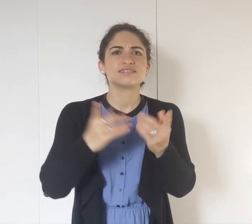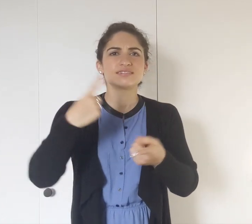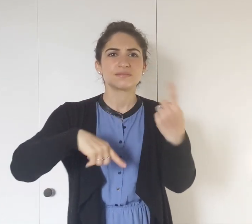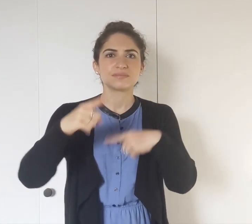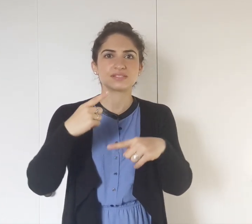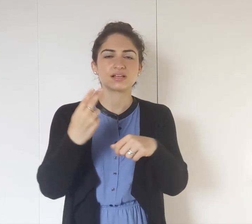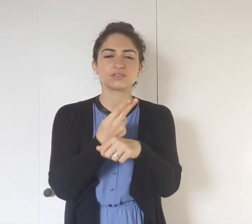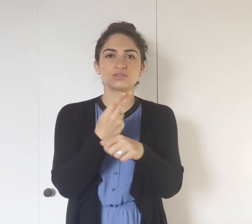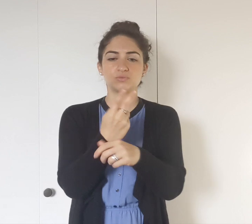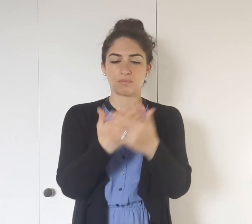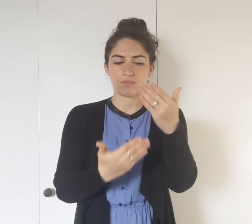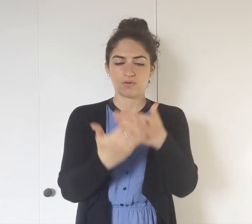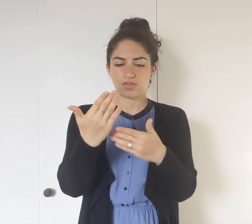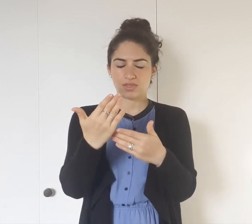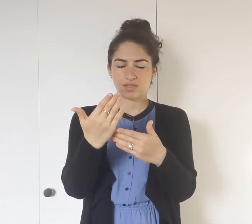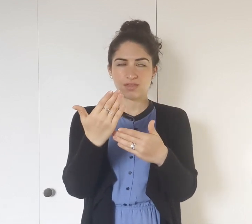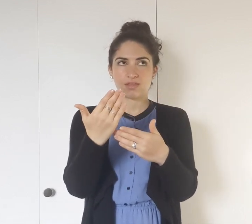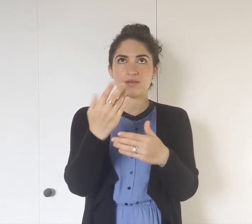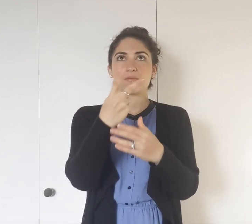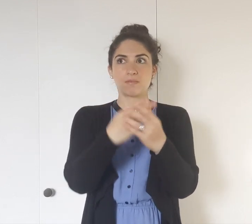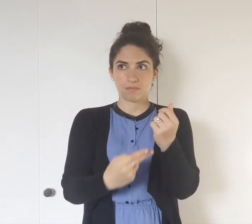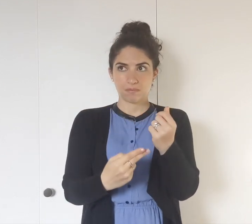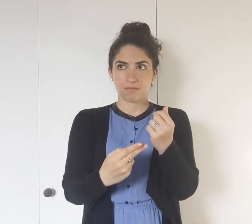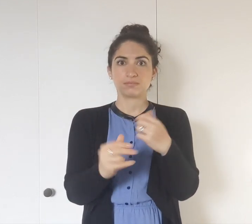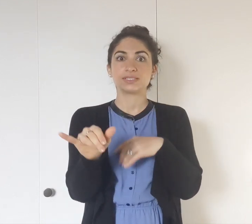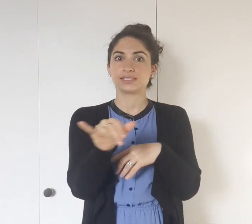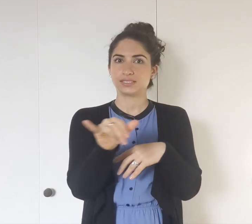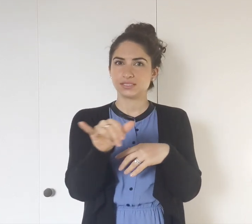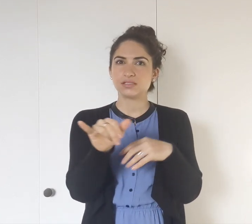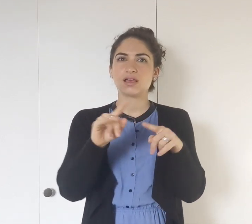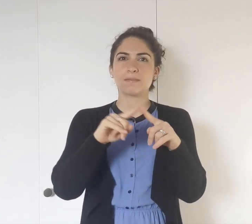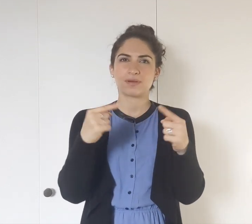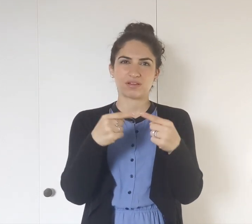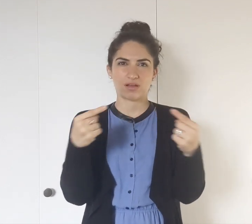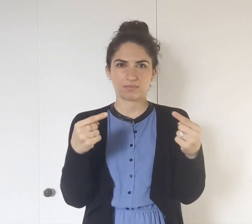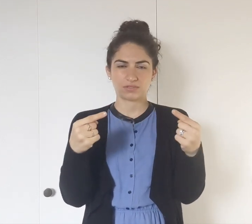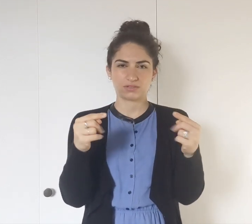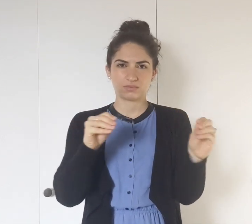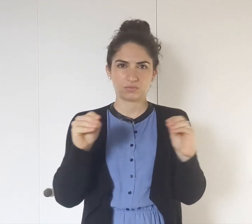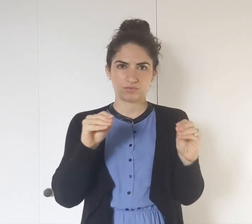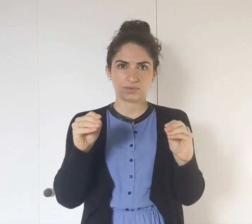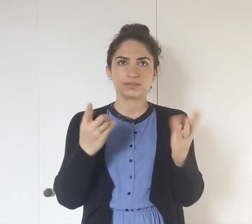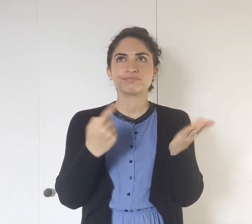There are also some signs that use both hands in the same way, but in the